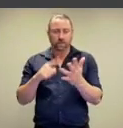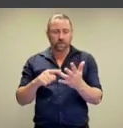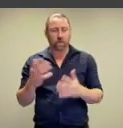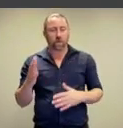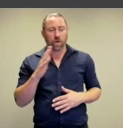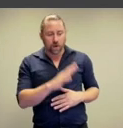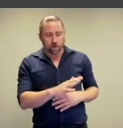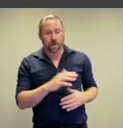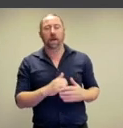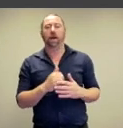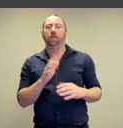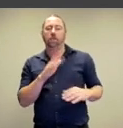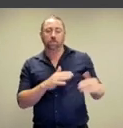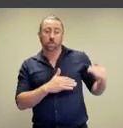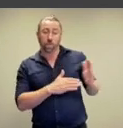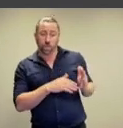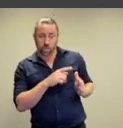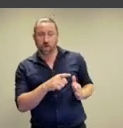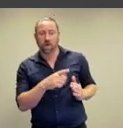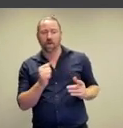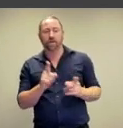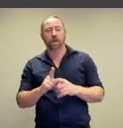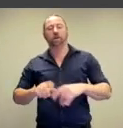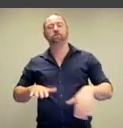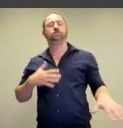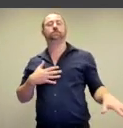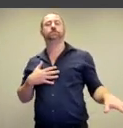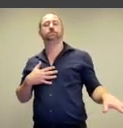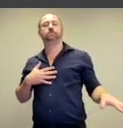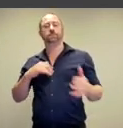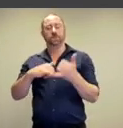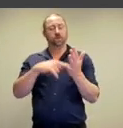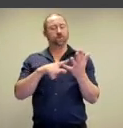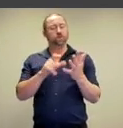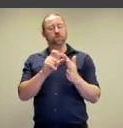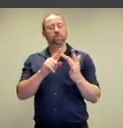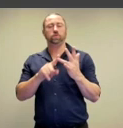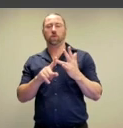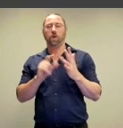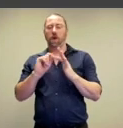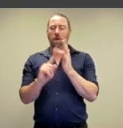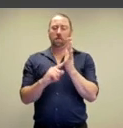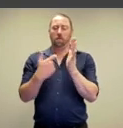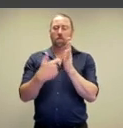tattoo while Kihara mimics